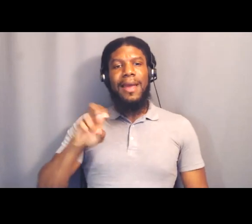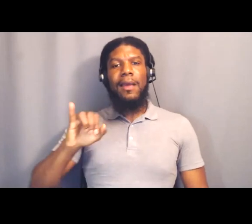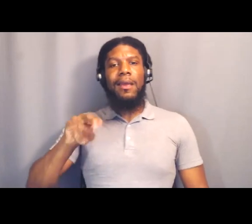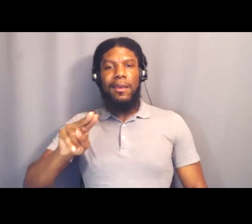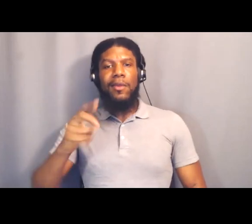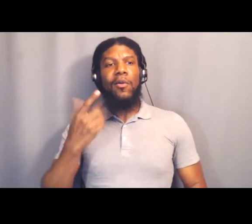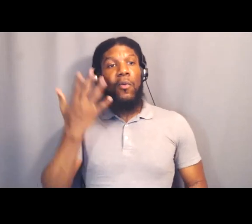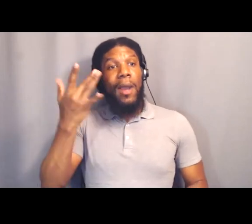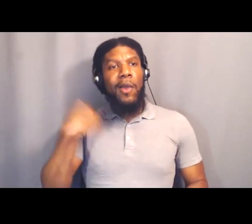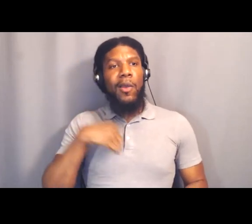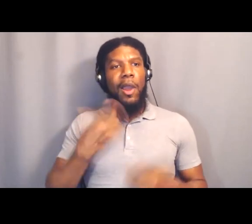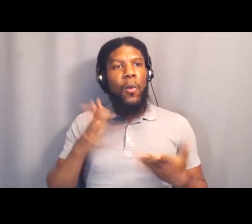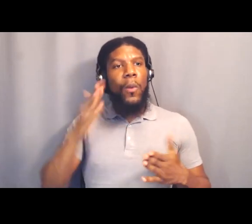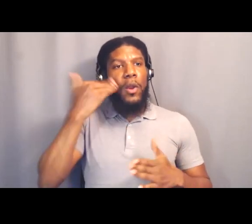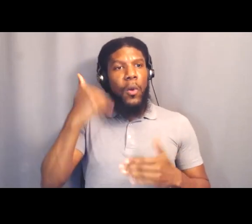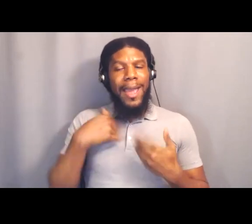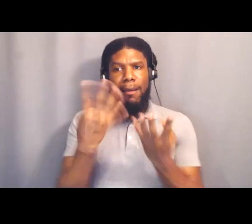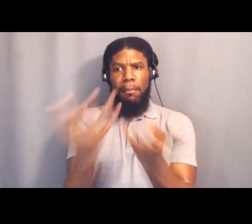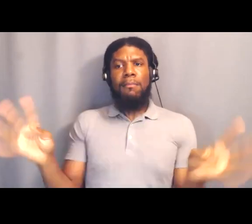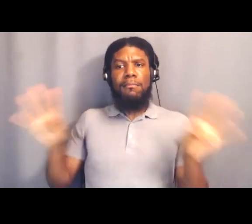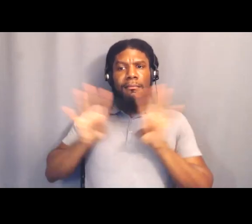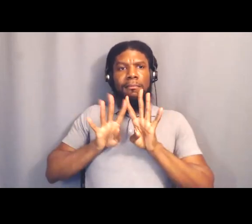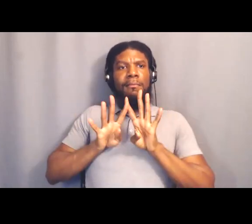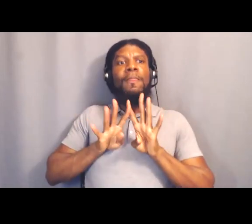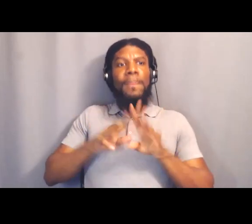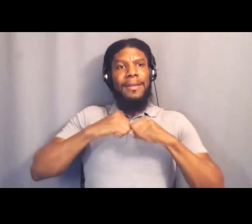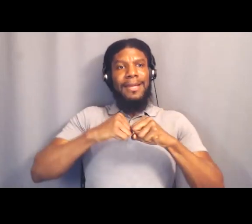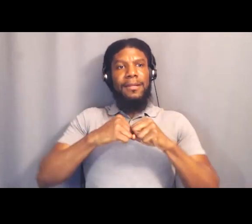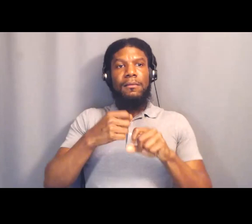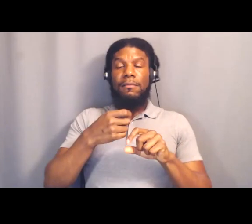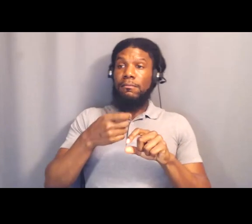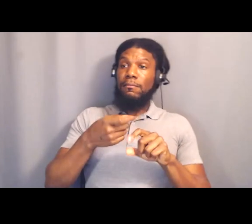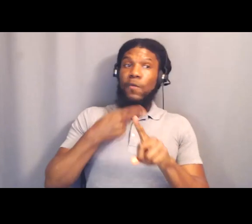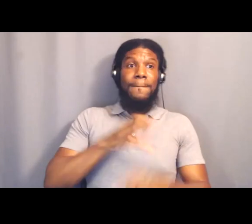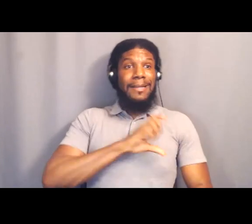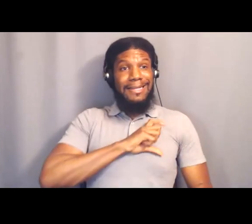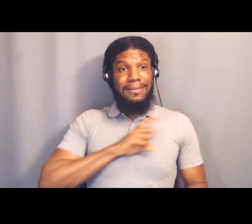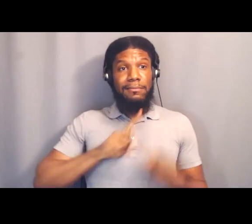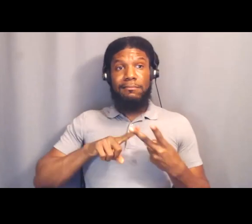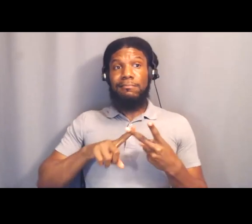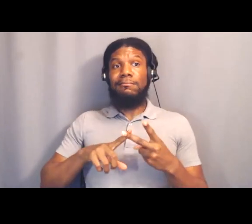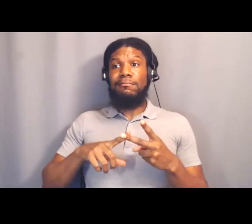that protected us from police, that protected us from cars. And so when we say your body,